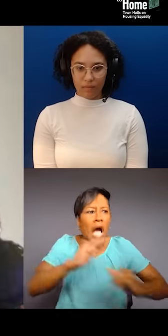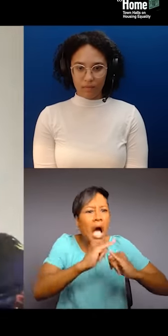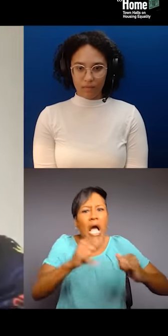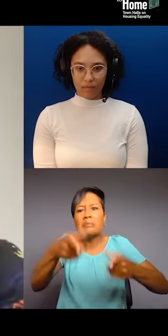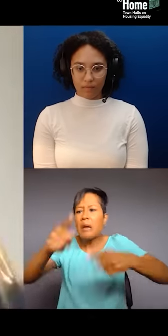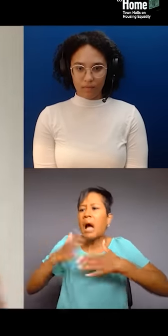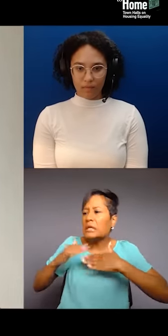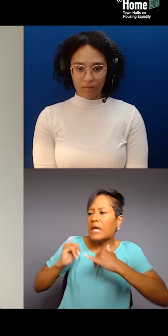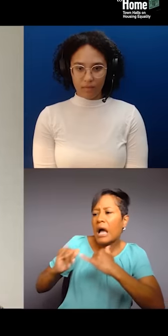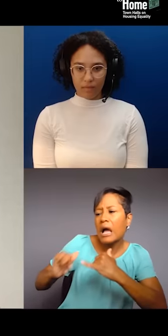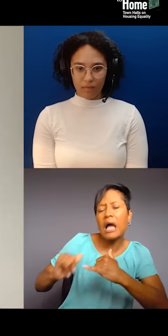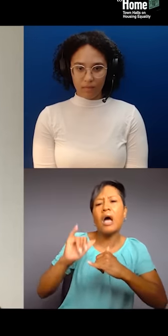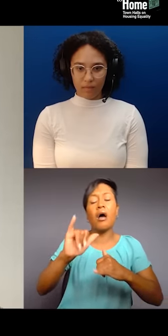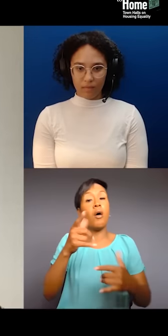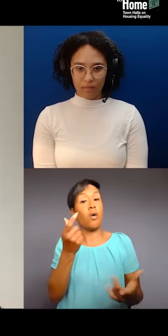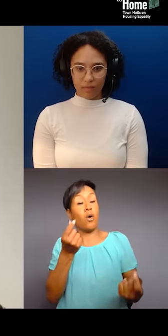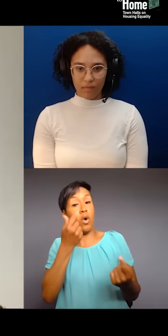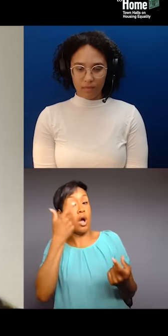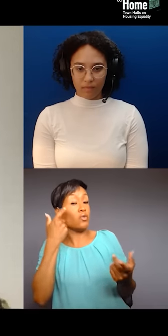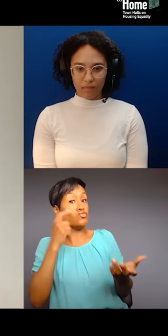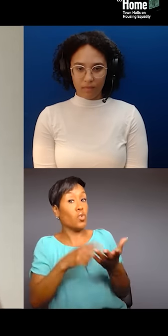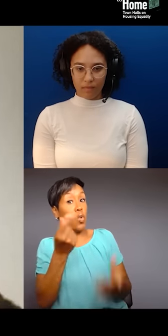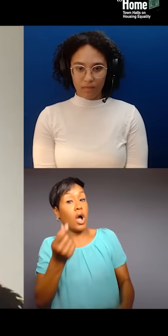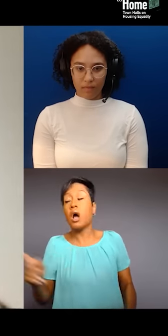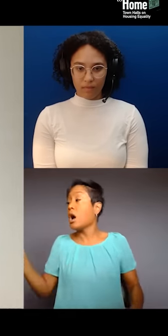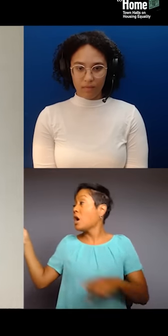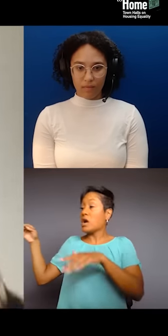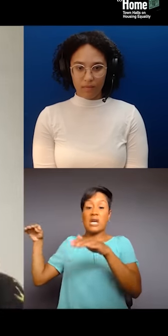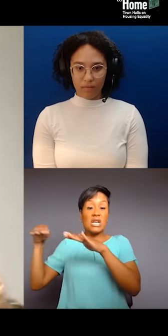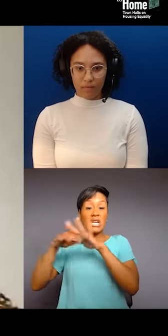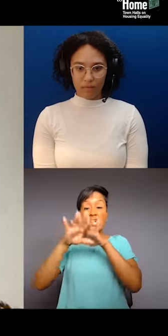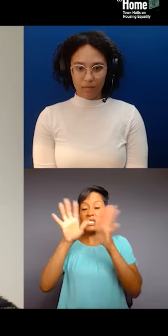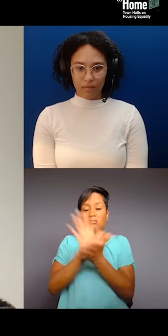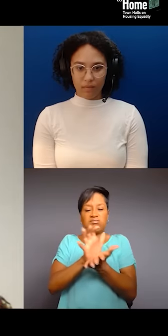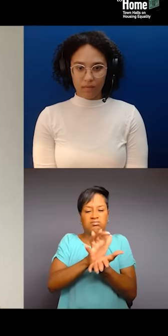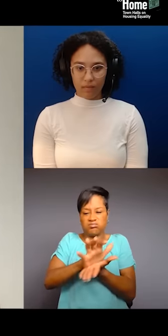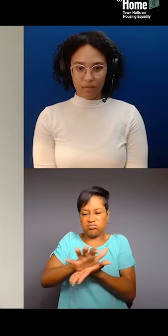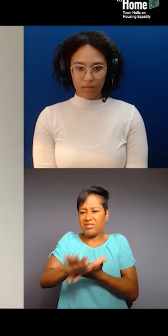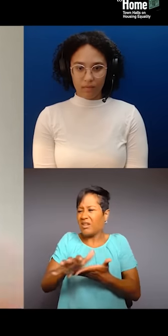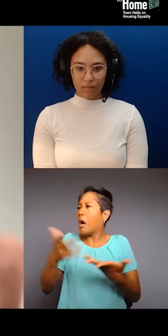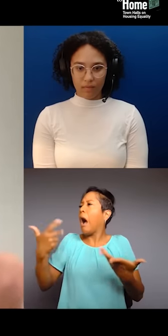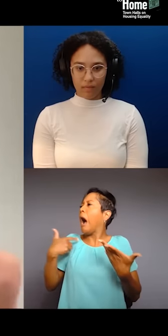And what is happening is people coming in, they're pushing the people who were there when nobody wanted to be there out,